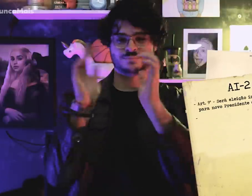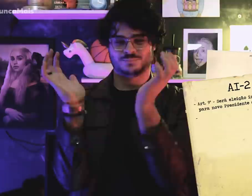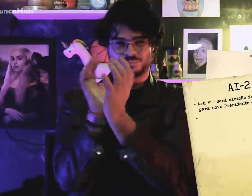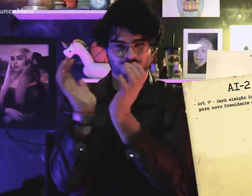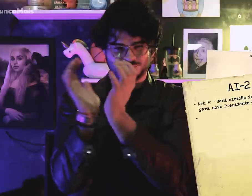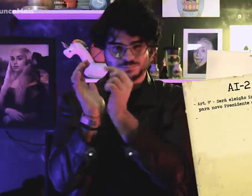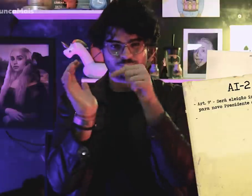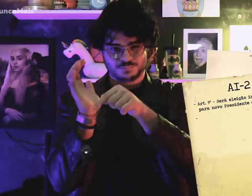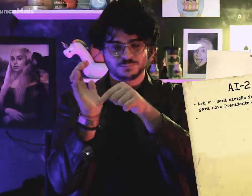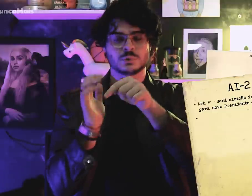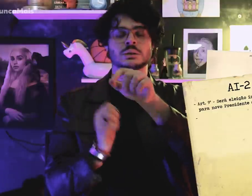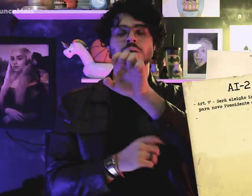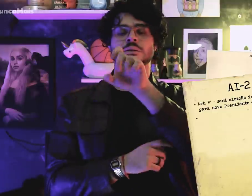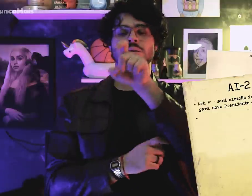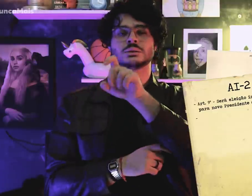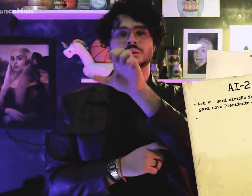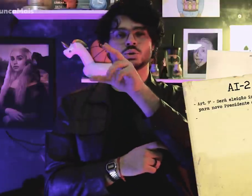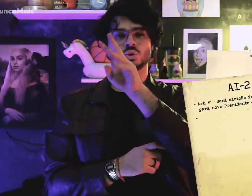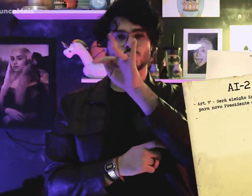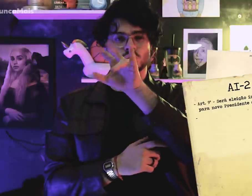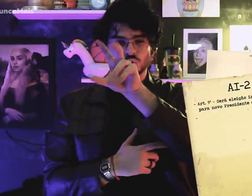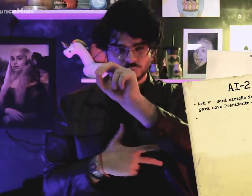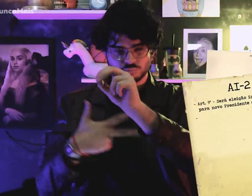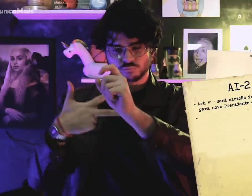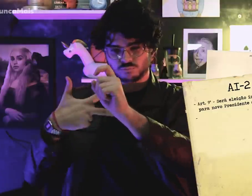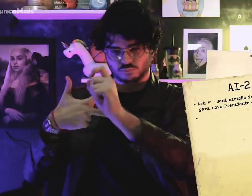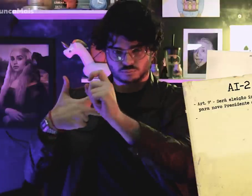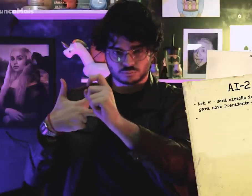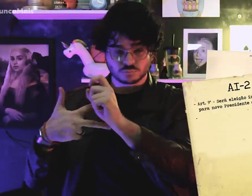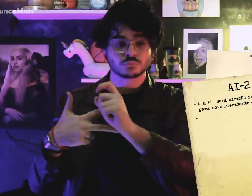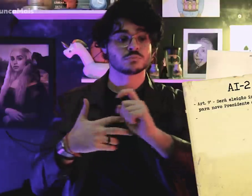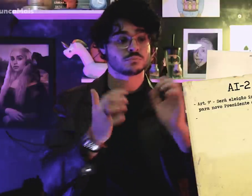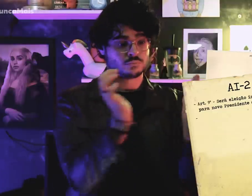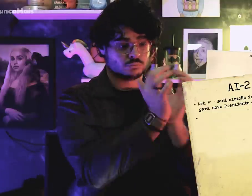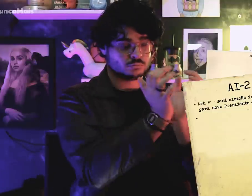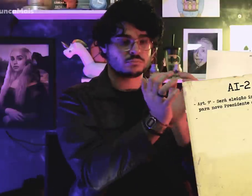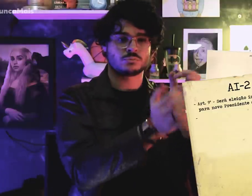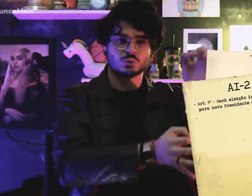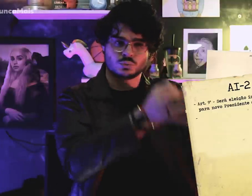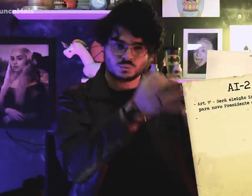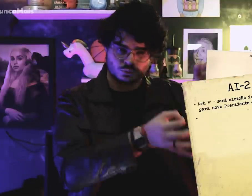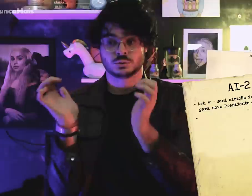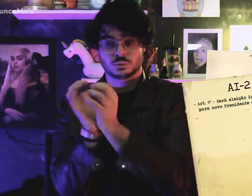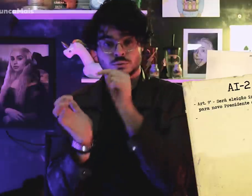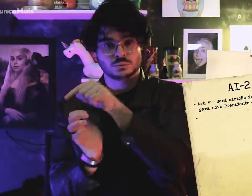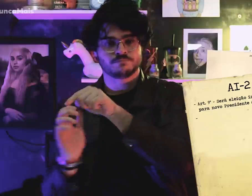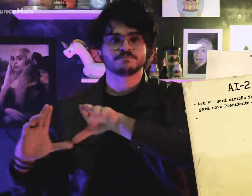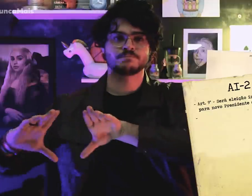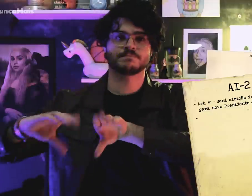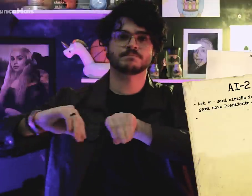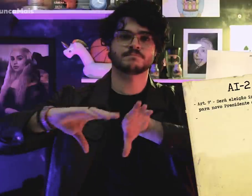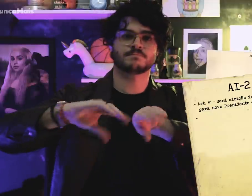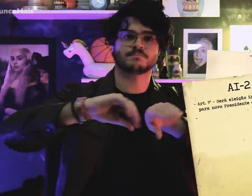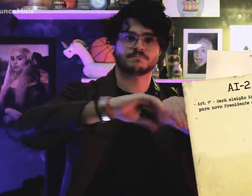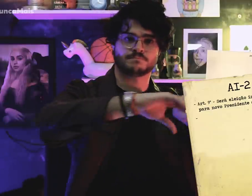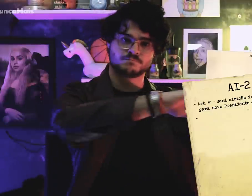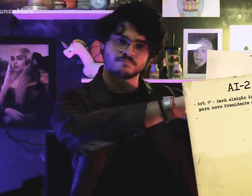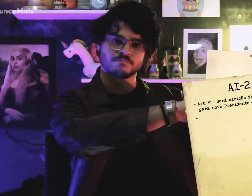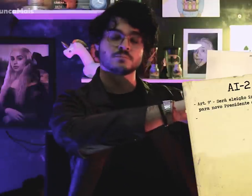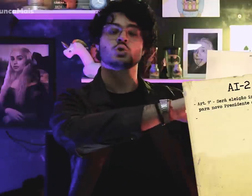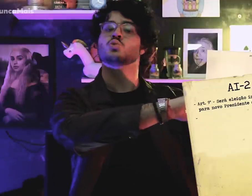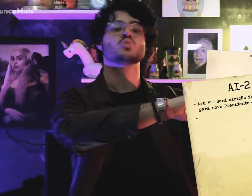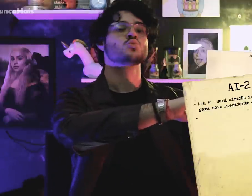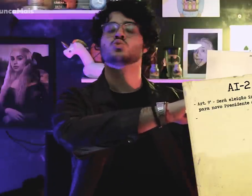The Judiciary Power suffered intervention executive branch, such as the